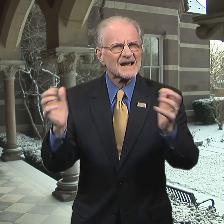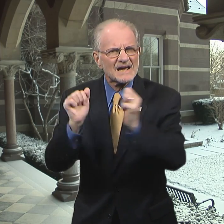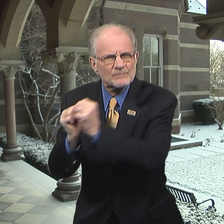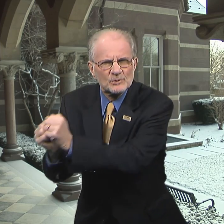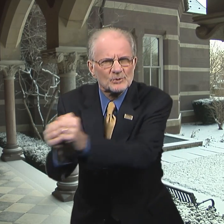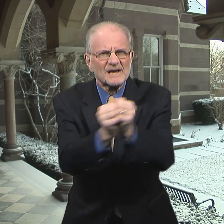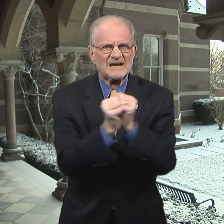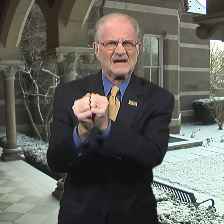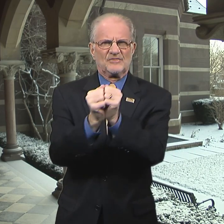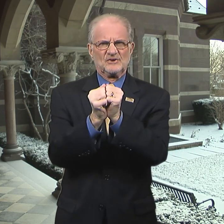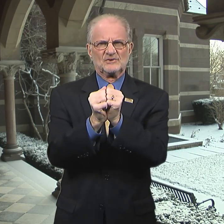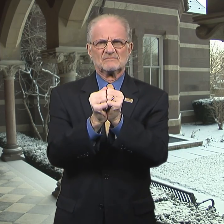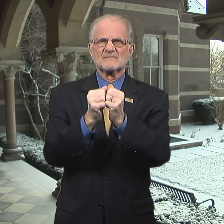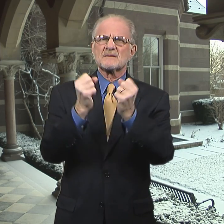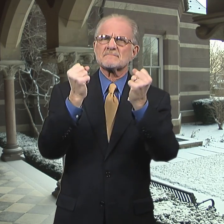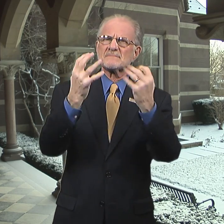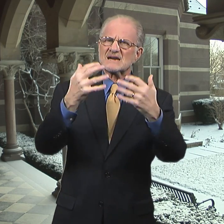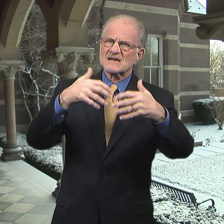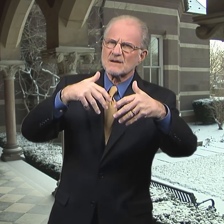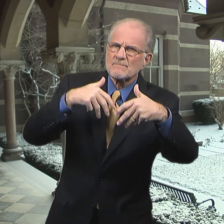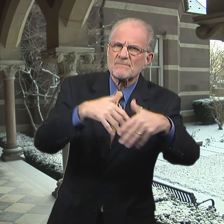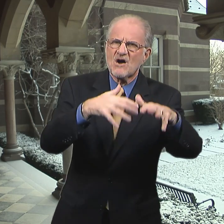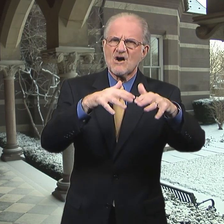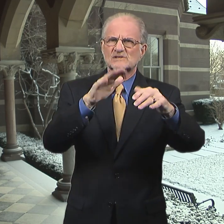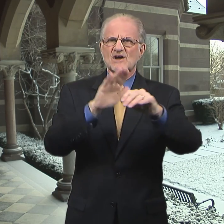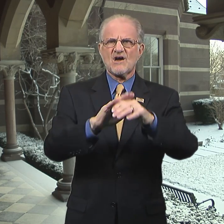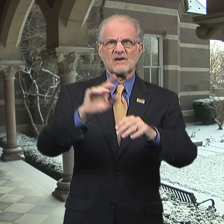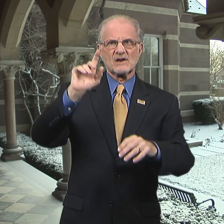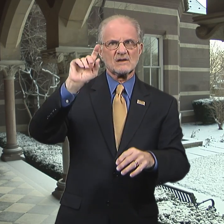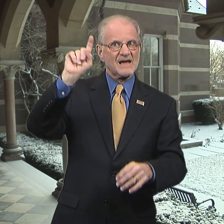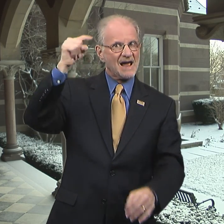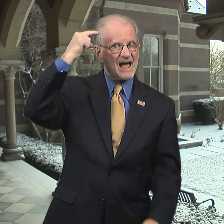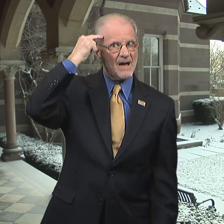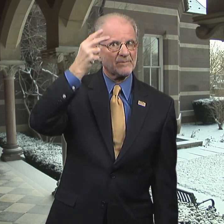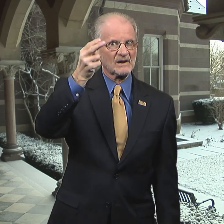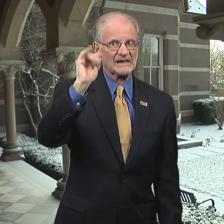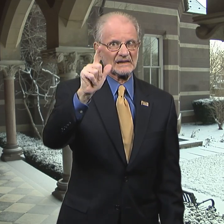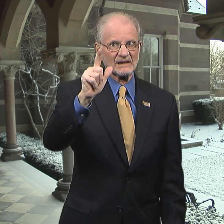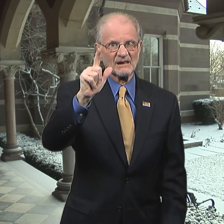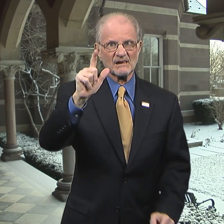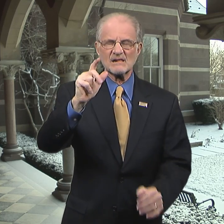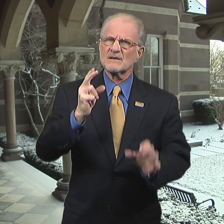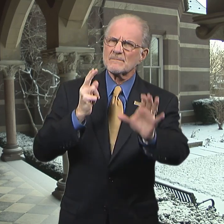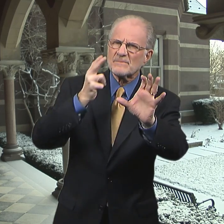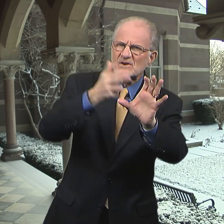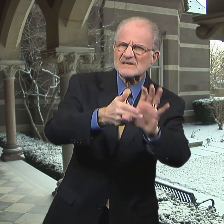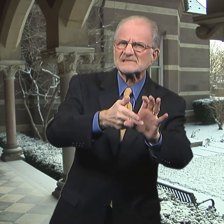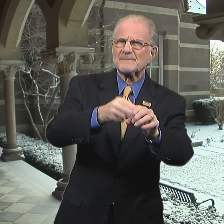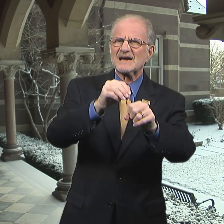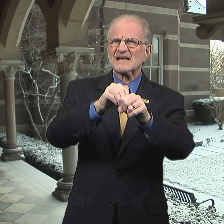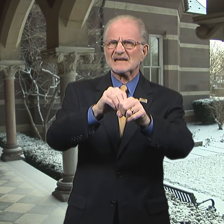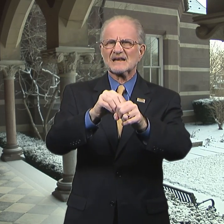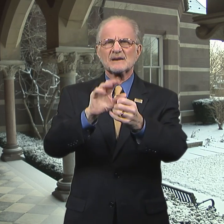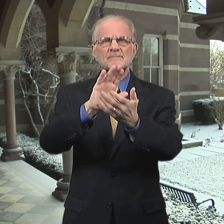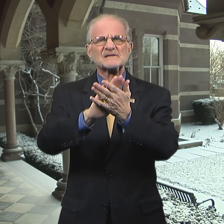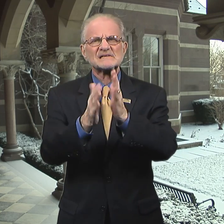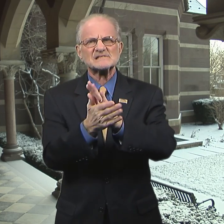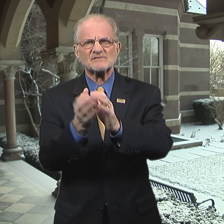The community banded together. Many marched on Capitol Hill, participated